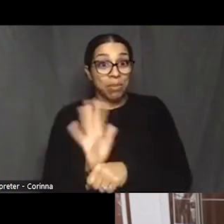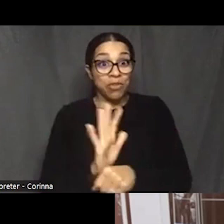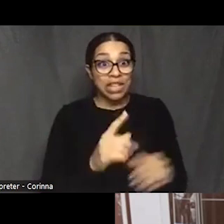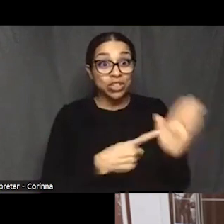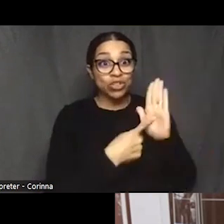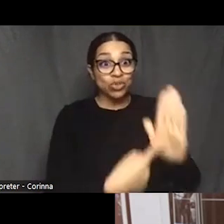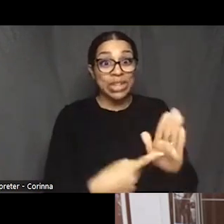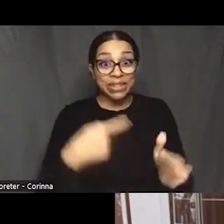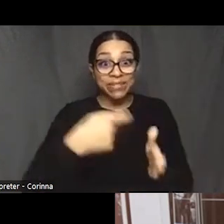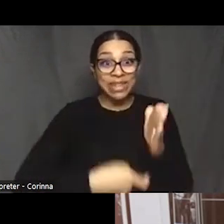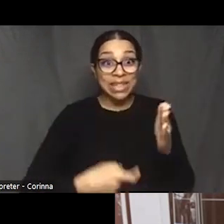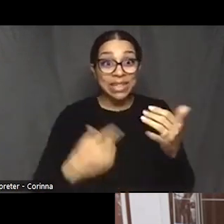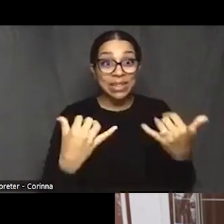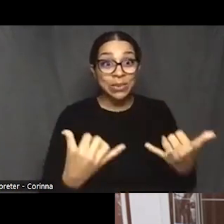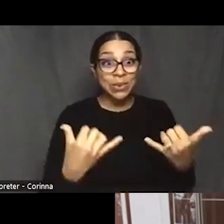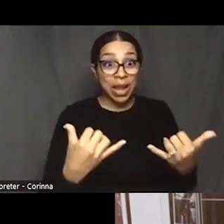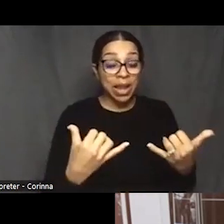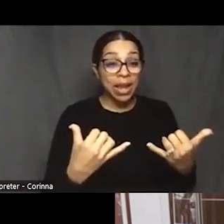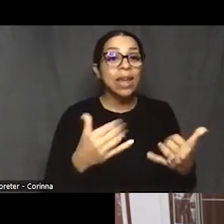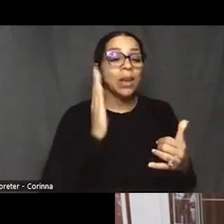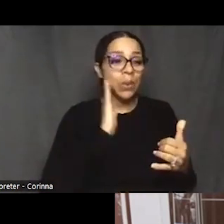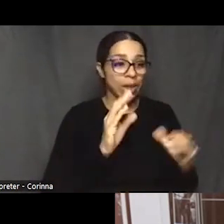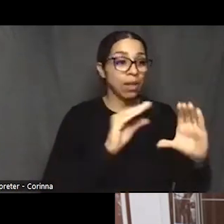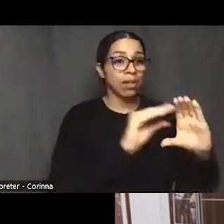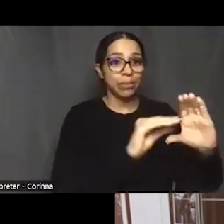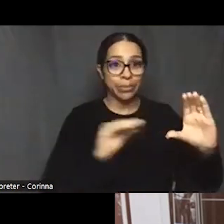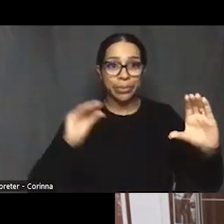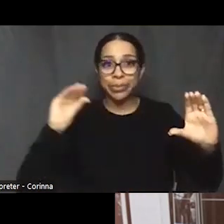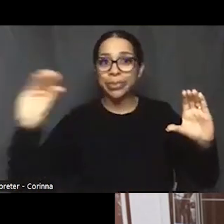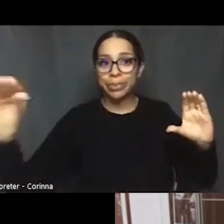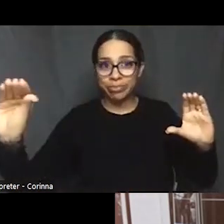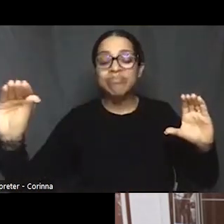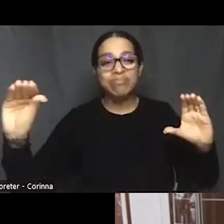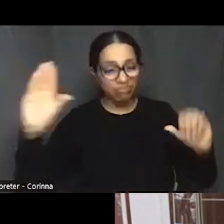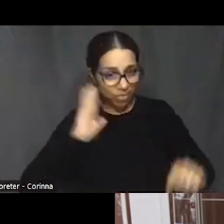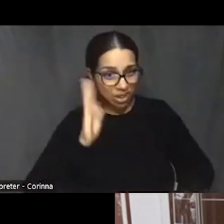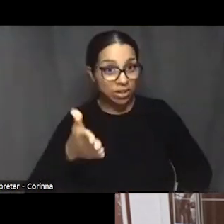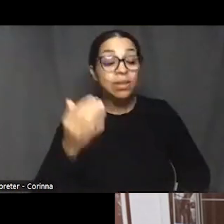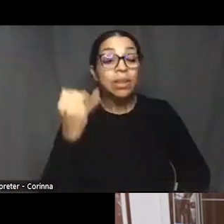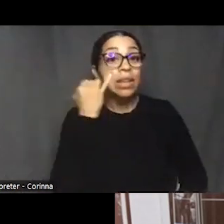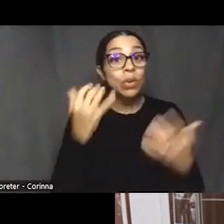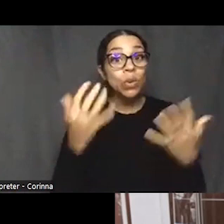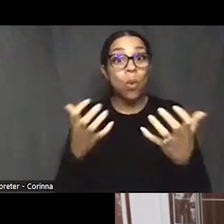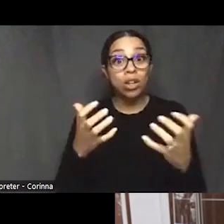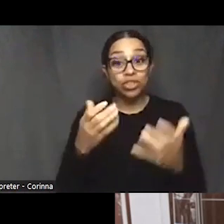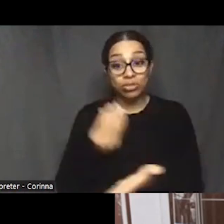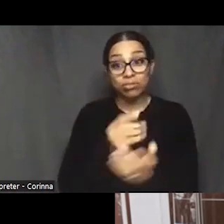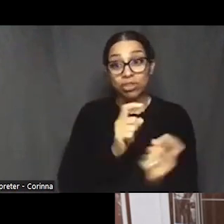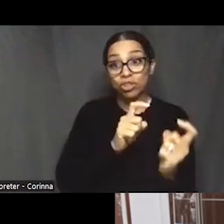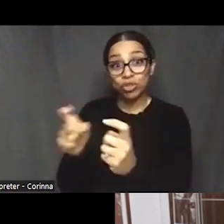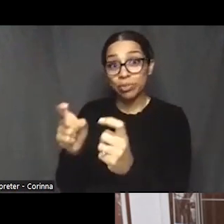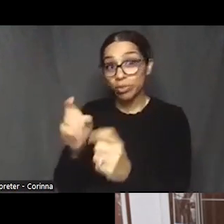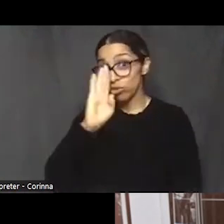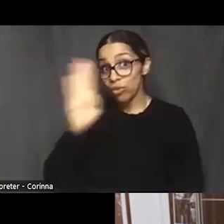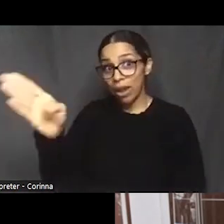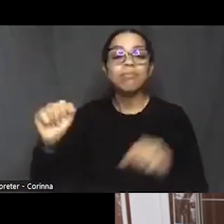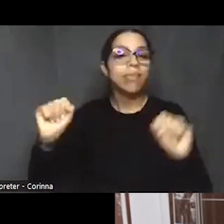If you wanted to contribute it all on a very direct level, you can you can do that and take a look at some of the other projects